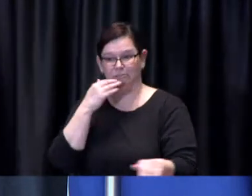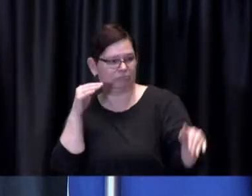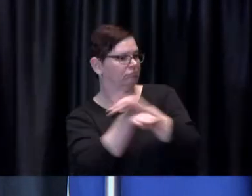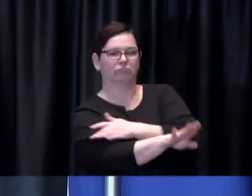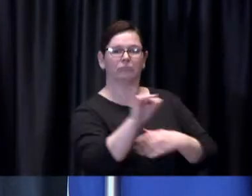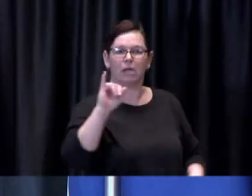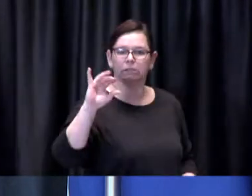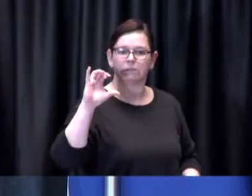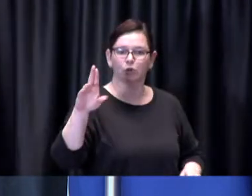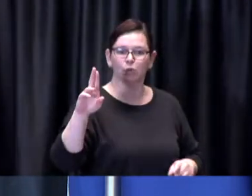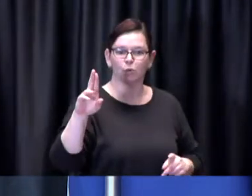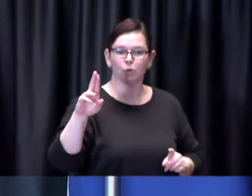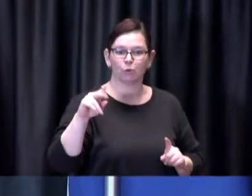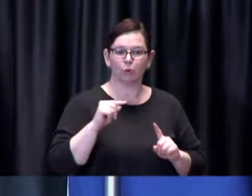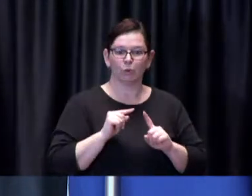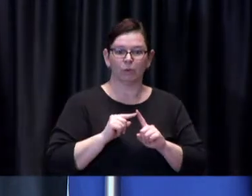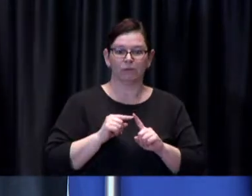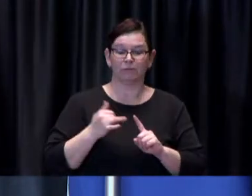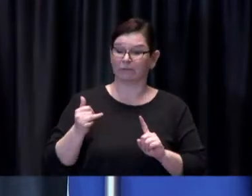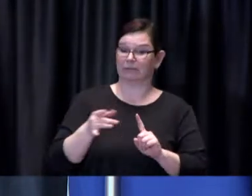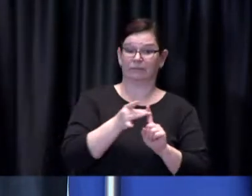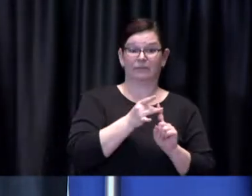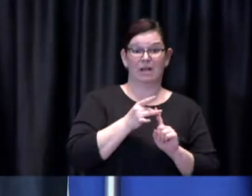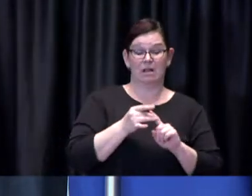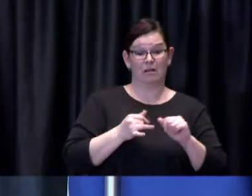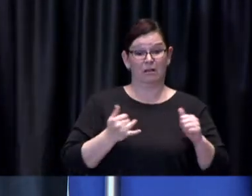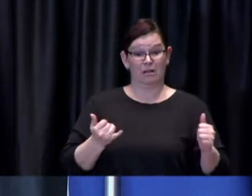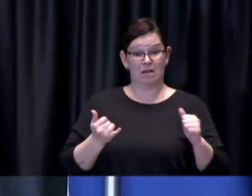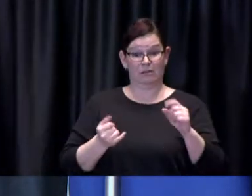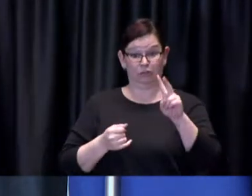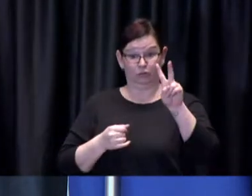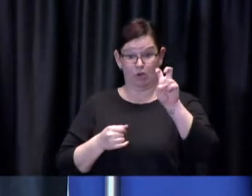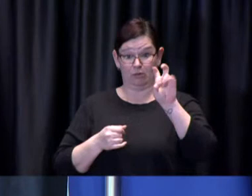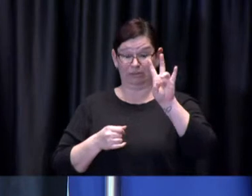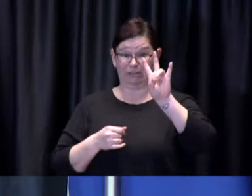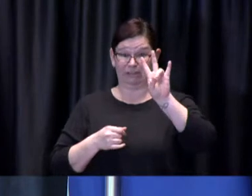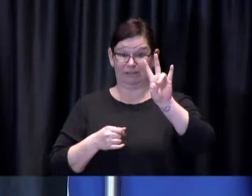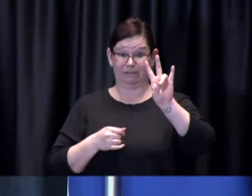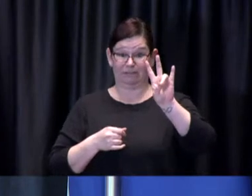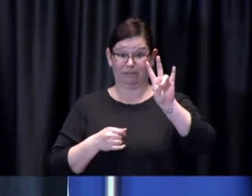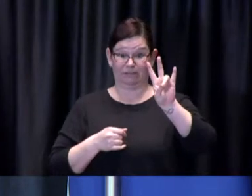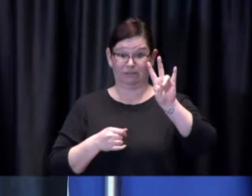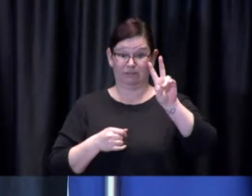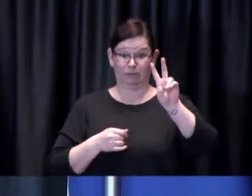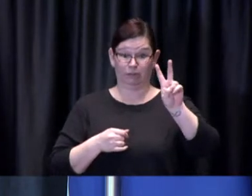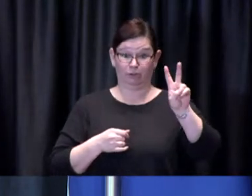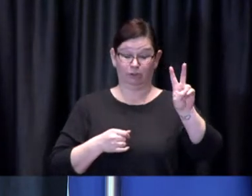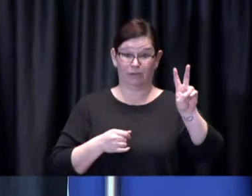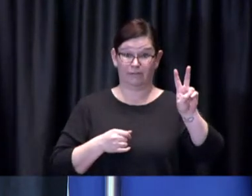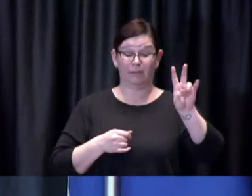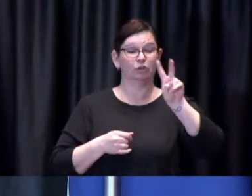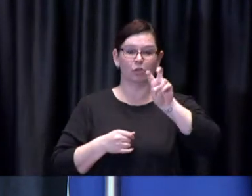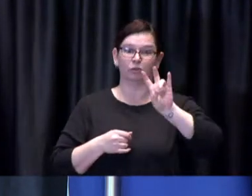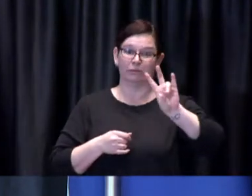227 are people between the ages of 20 and 39.